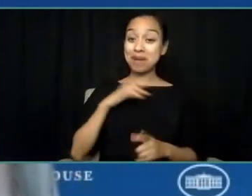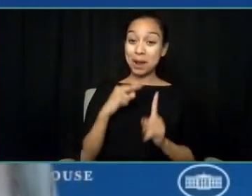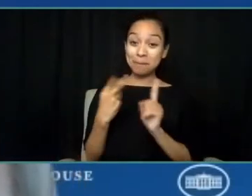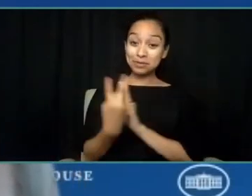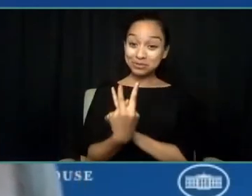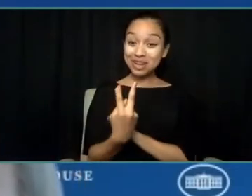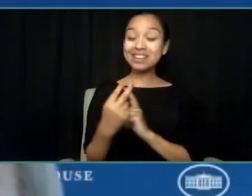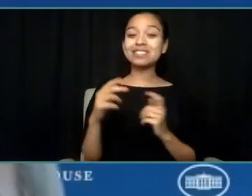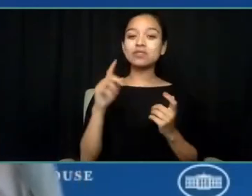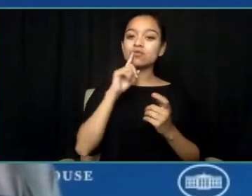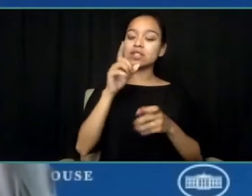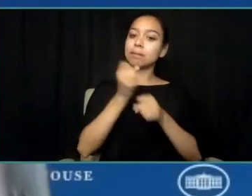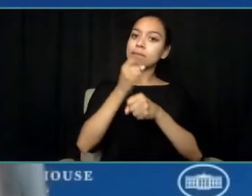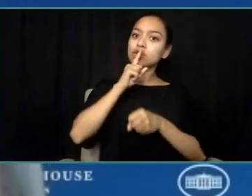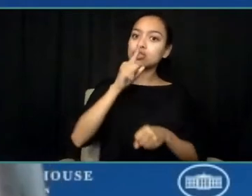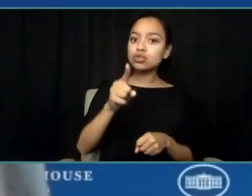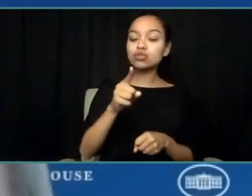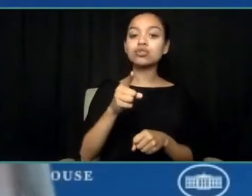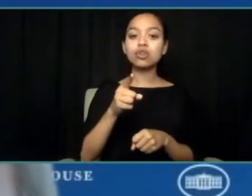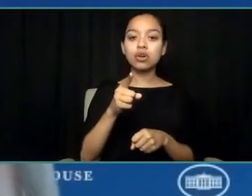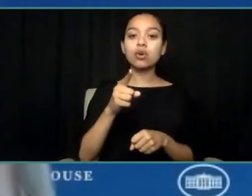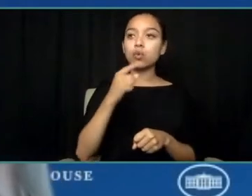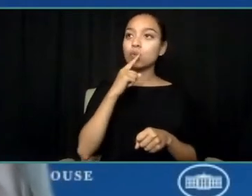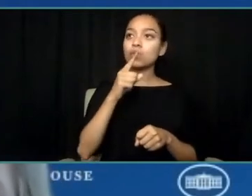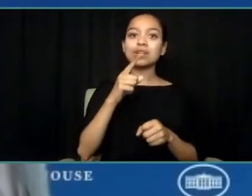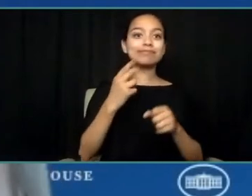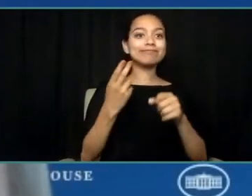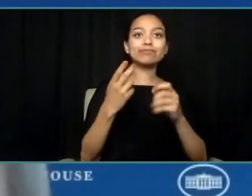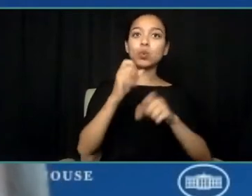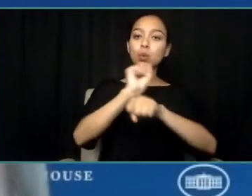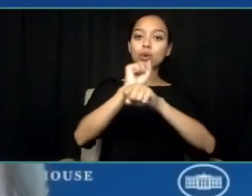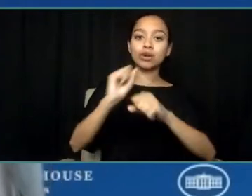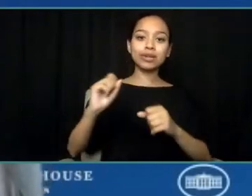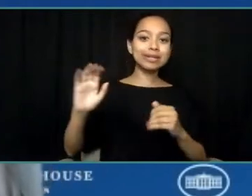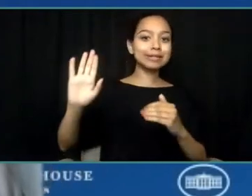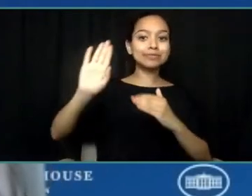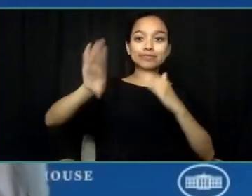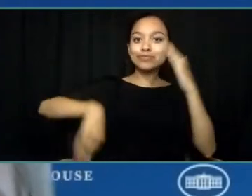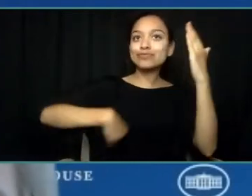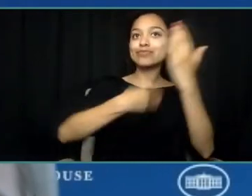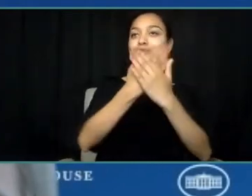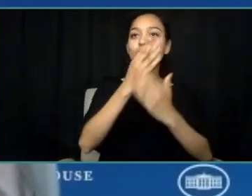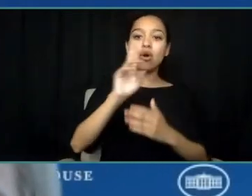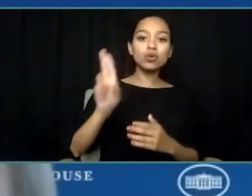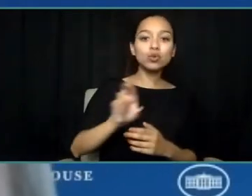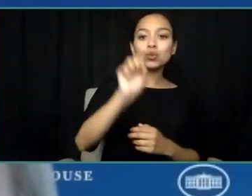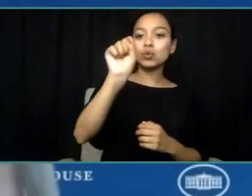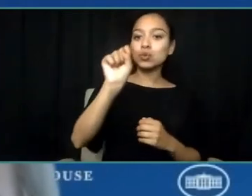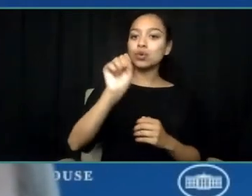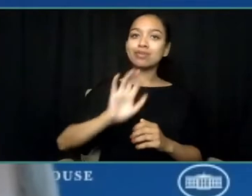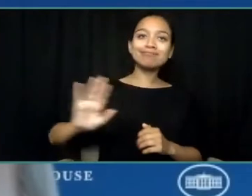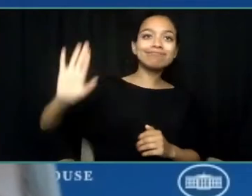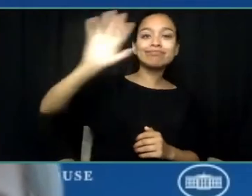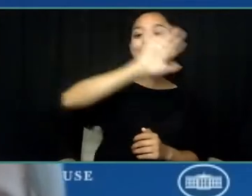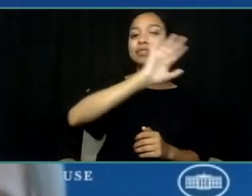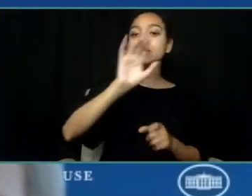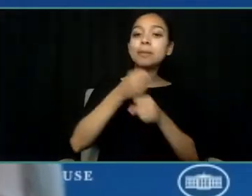that we are working across the federal government, across the landscape, to build a robust comprehensive approach